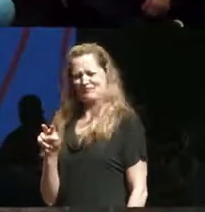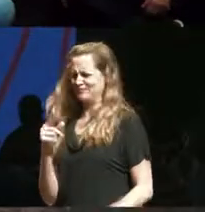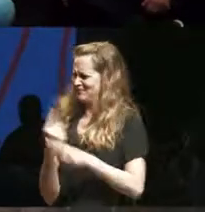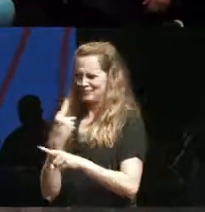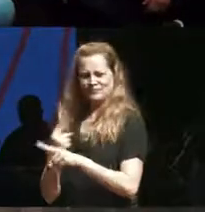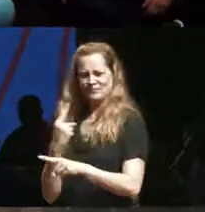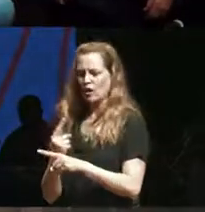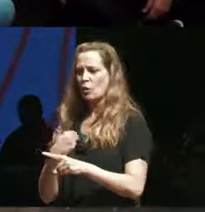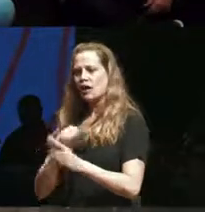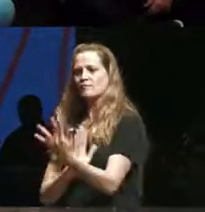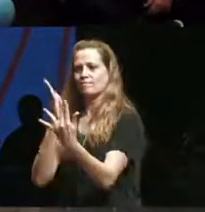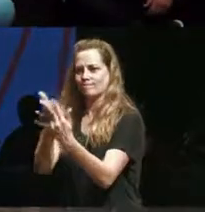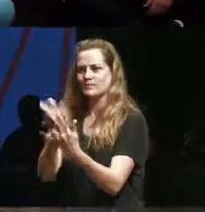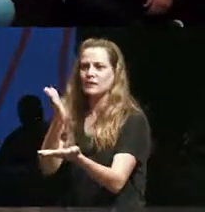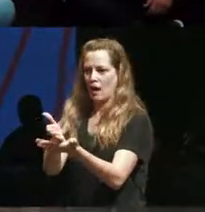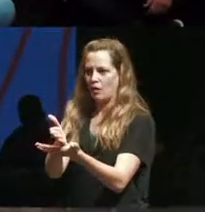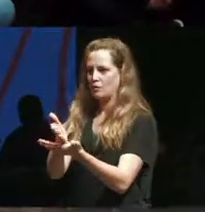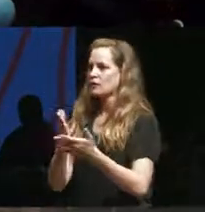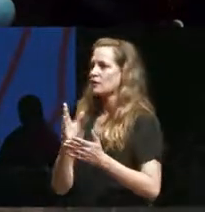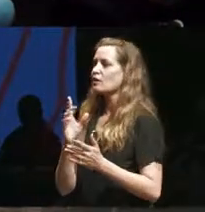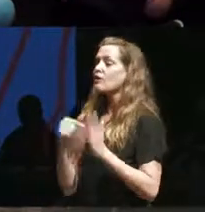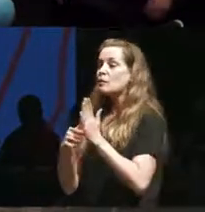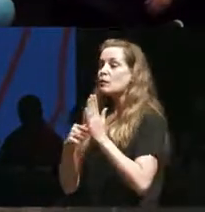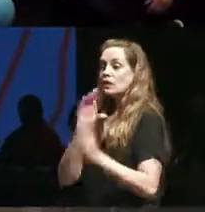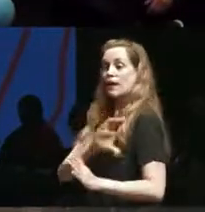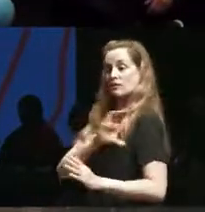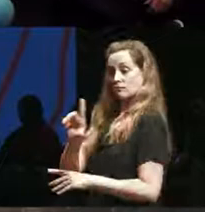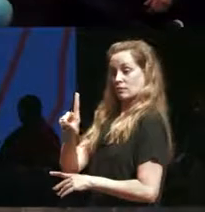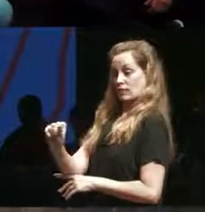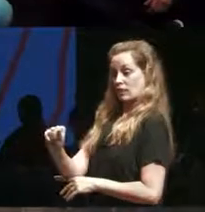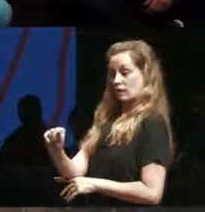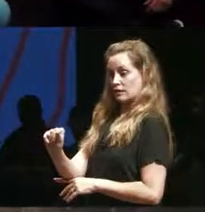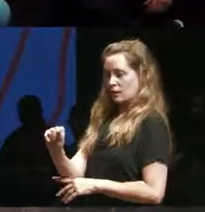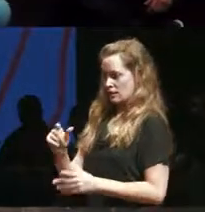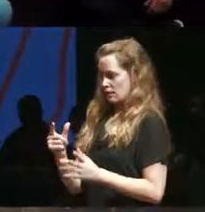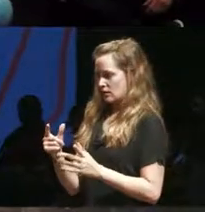character with a disability to represent innocence or to represent I mean it's